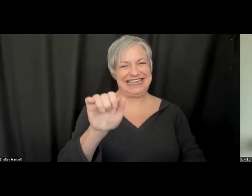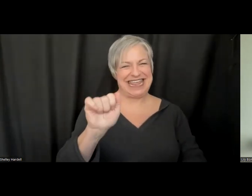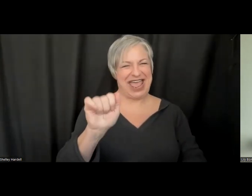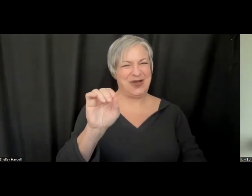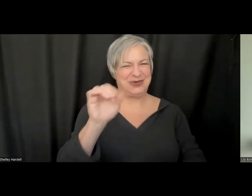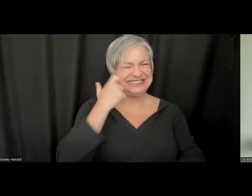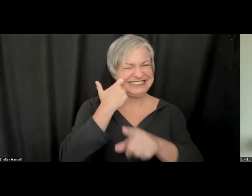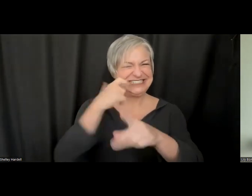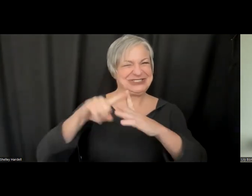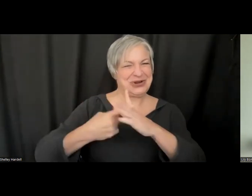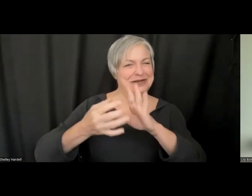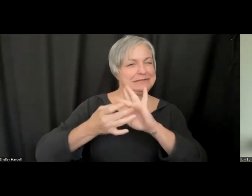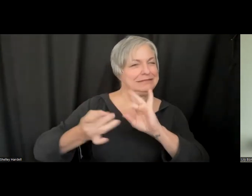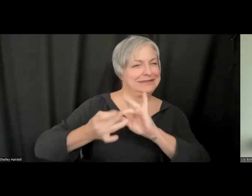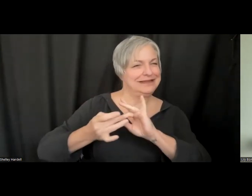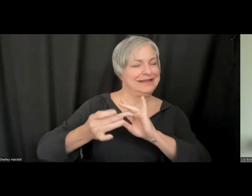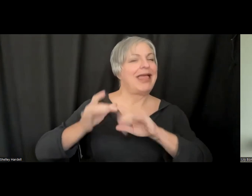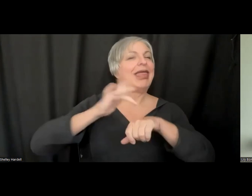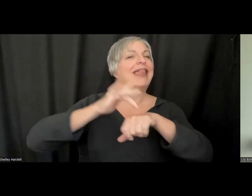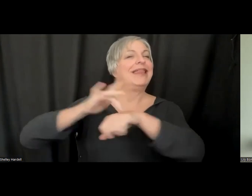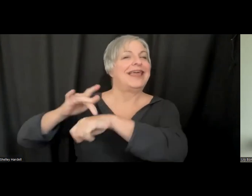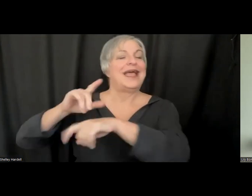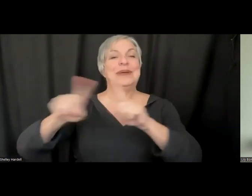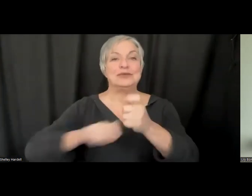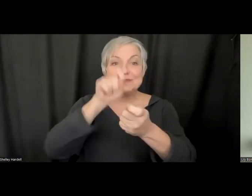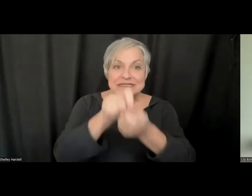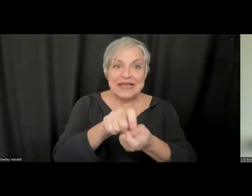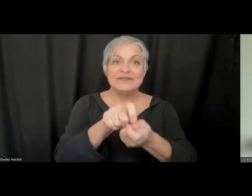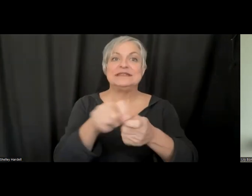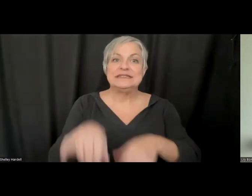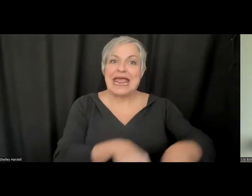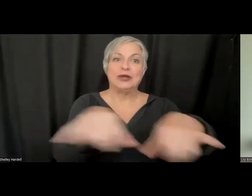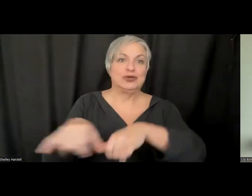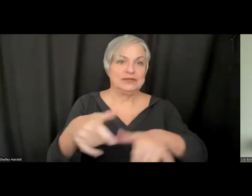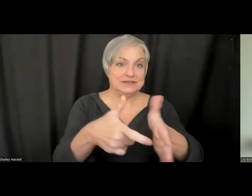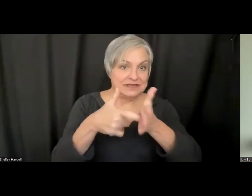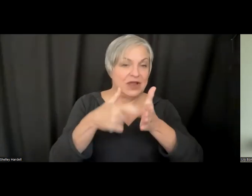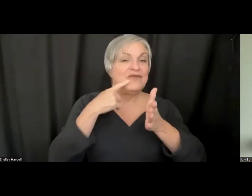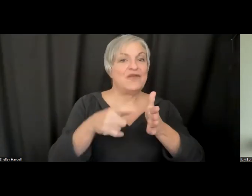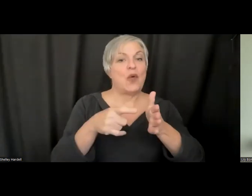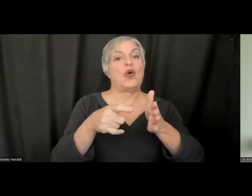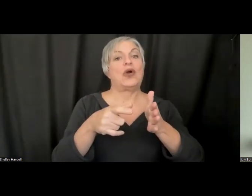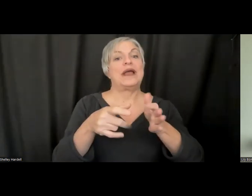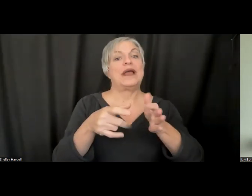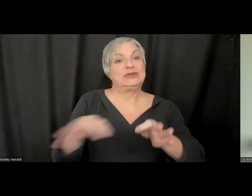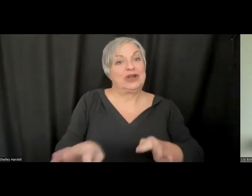extremely precise captioning standards for 2D recorded video,